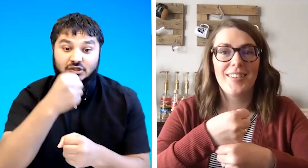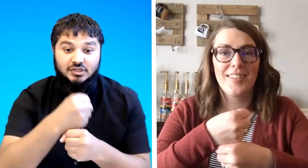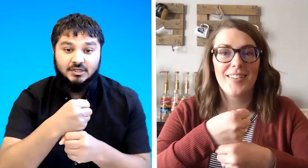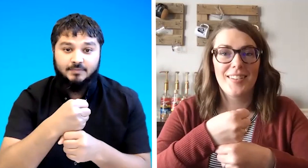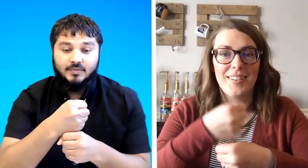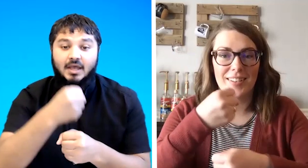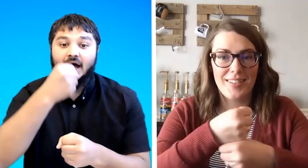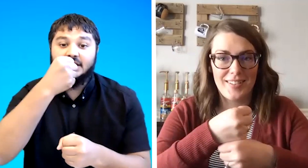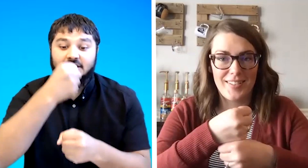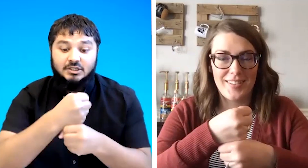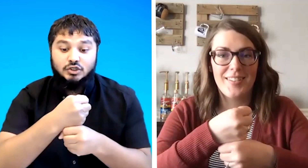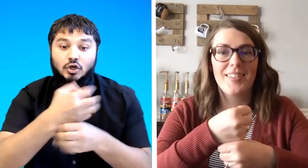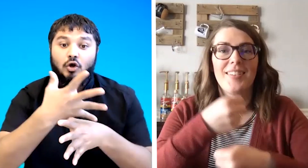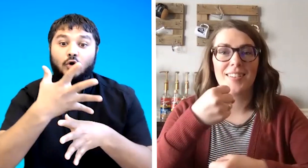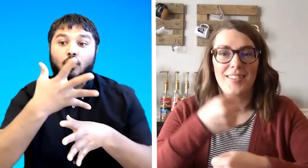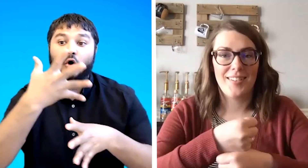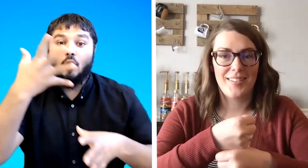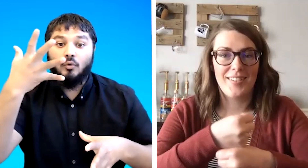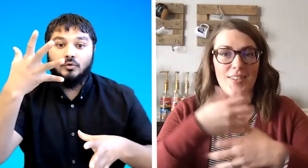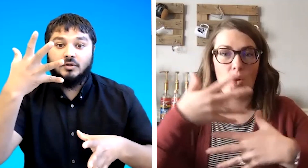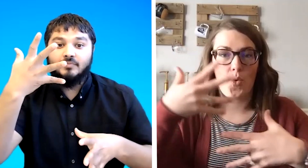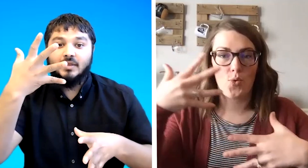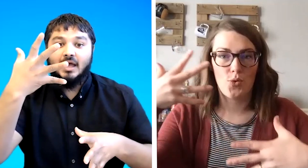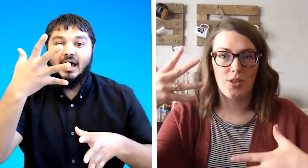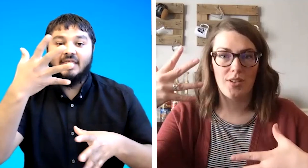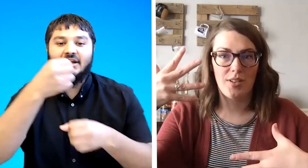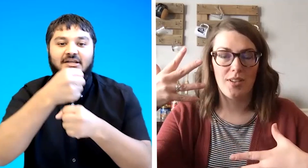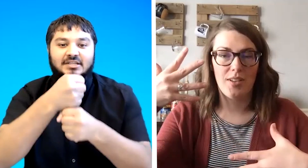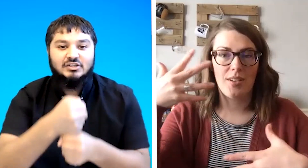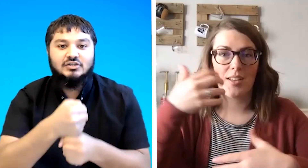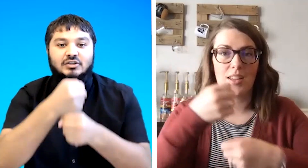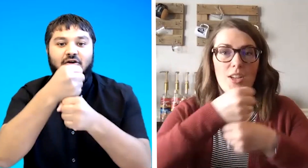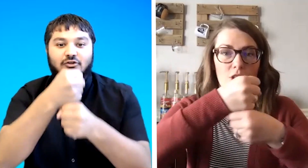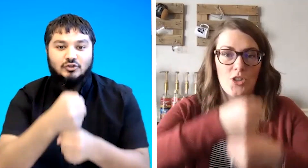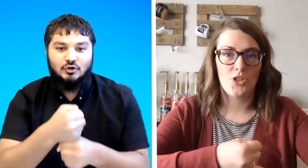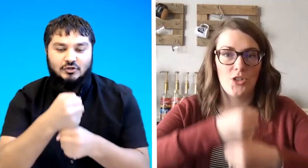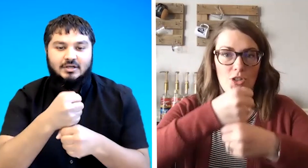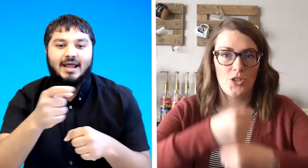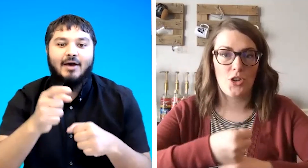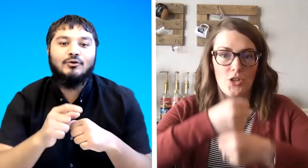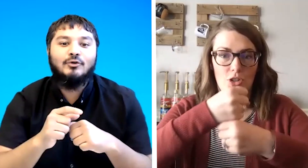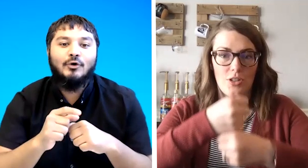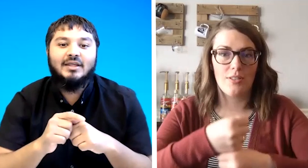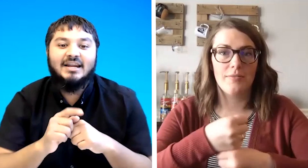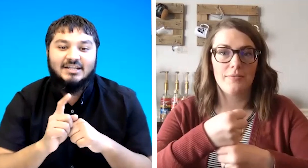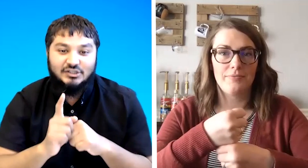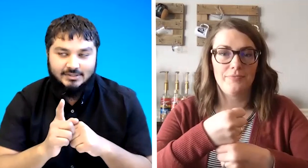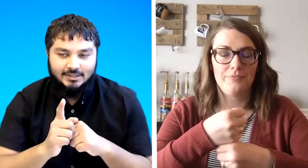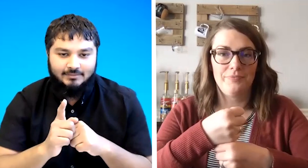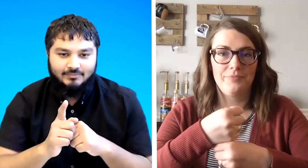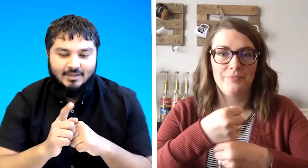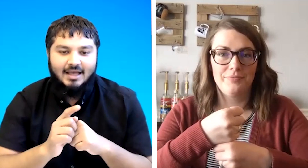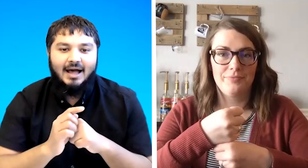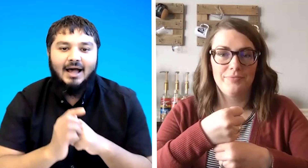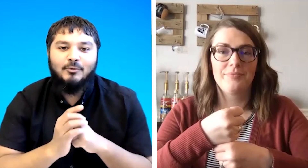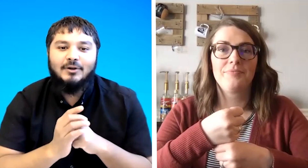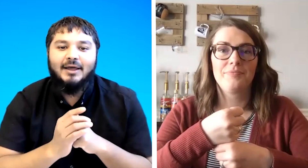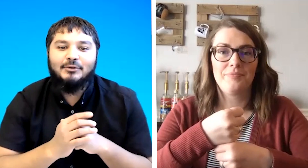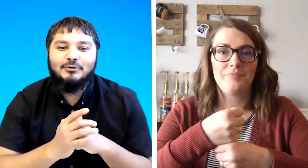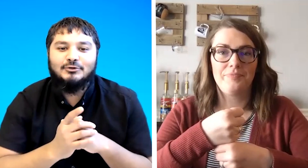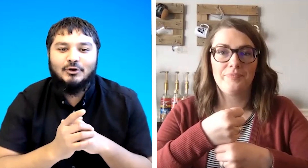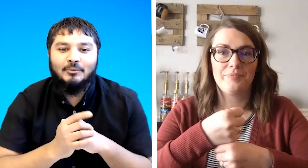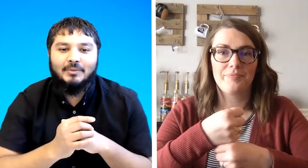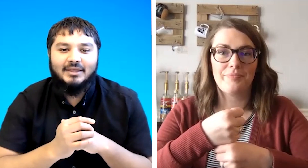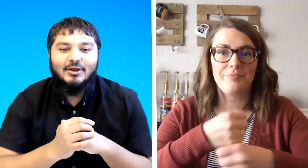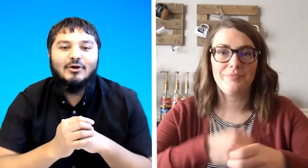g i teach gold and then i teach church now you know the letter g i would like you to show me